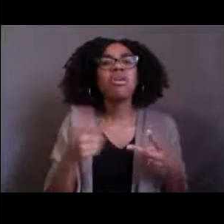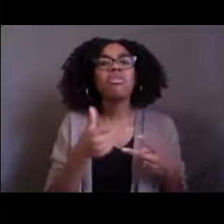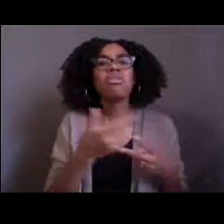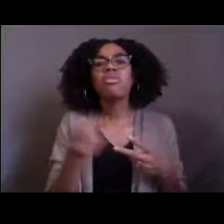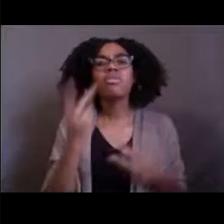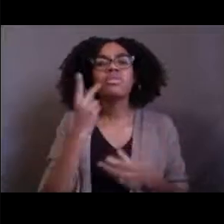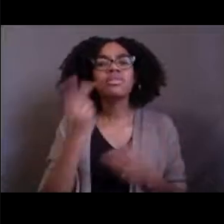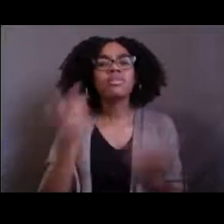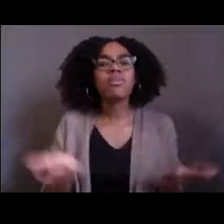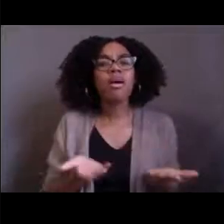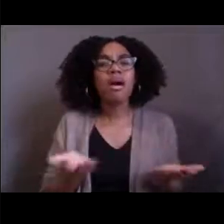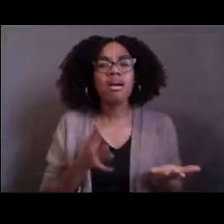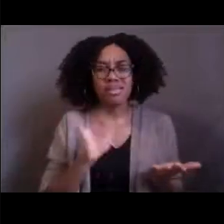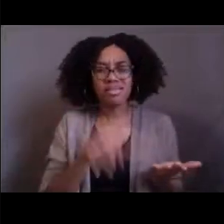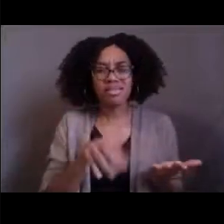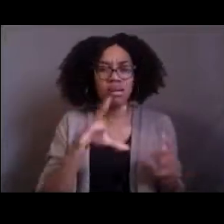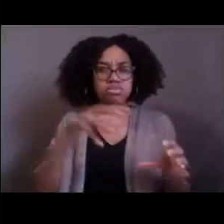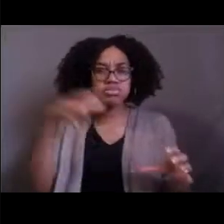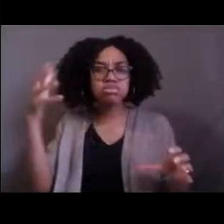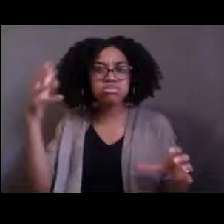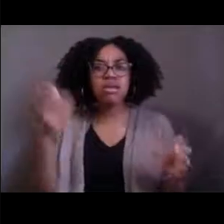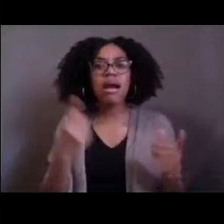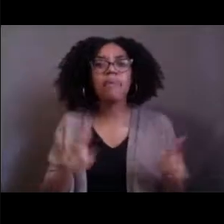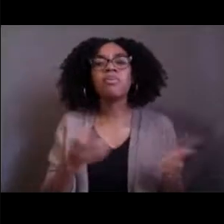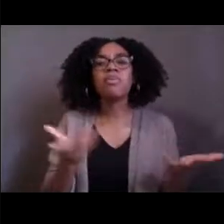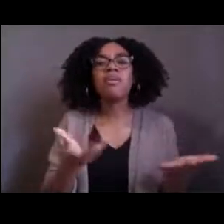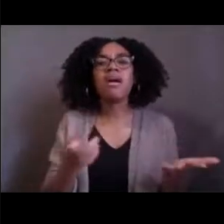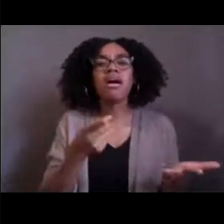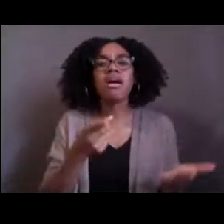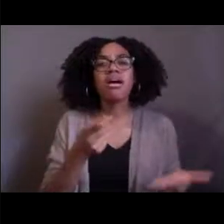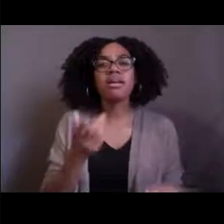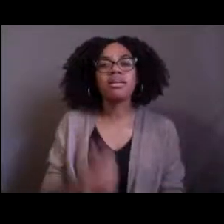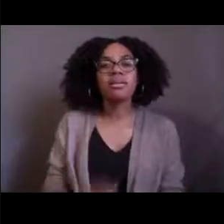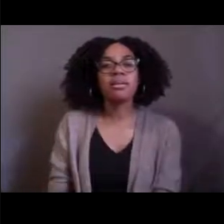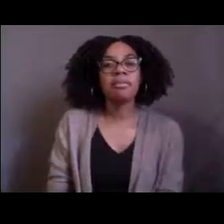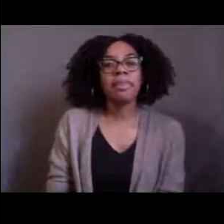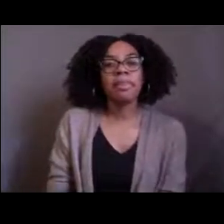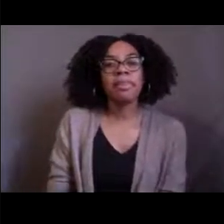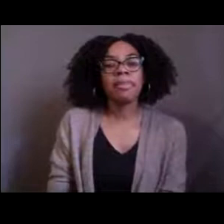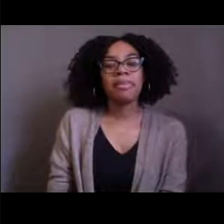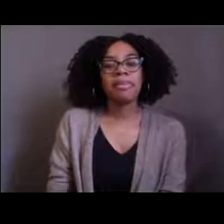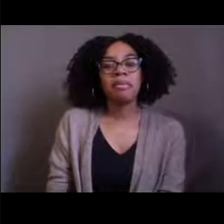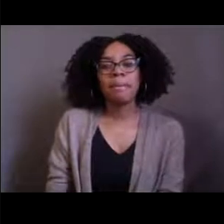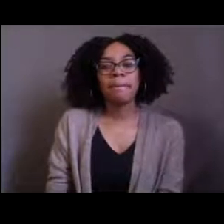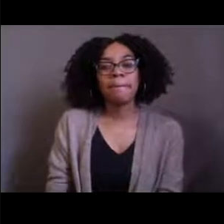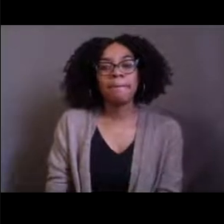that Kasey just sent to you? Wan thinks that it might be an animal attacking